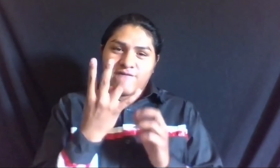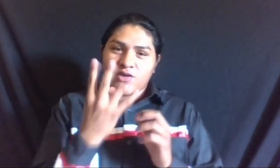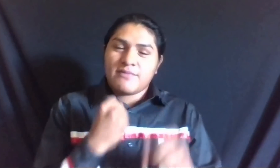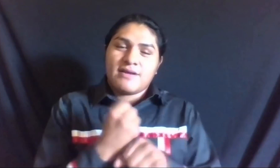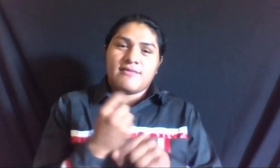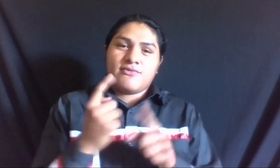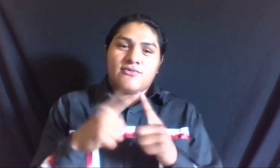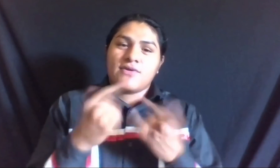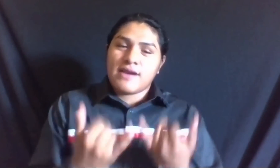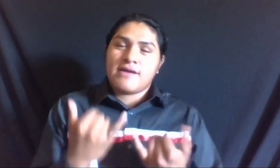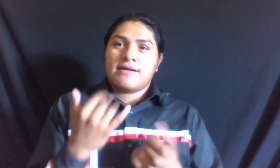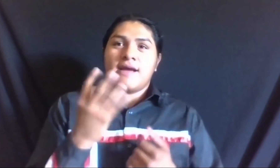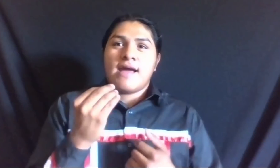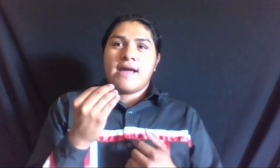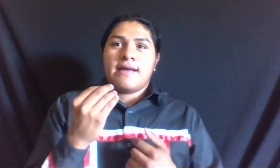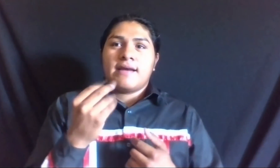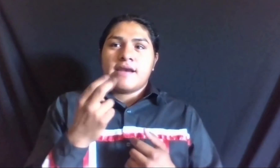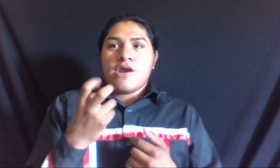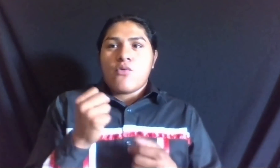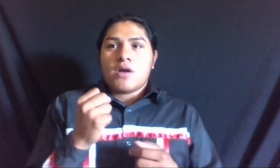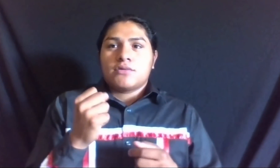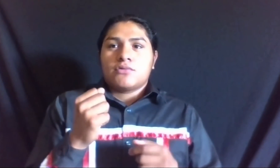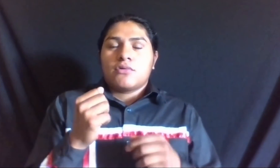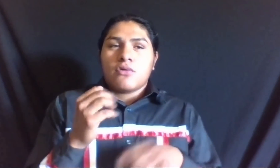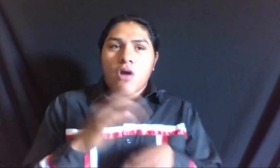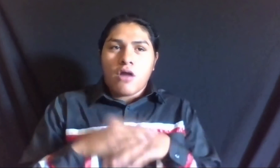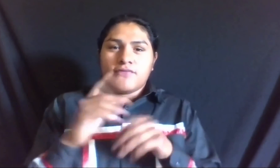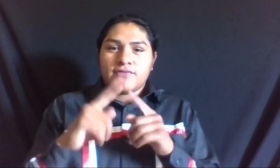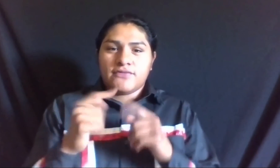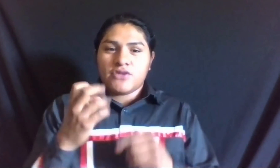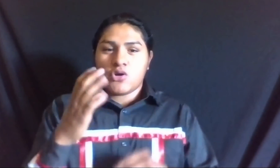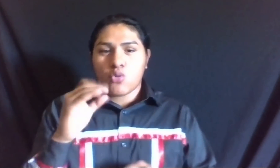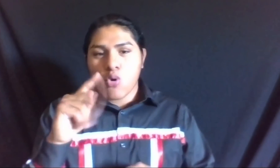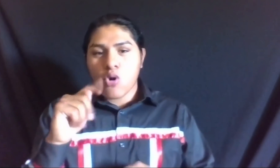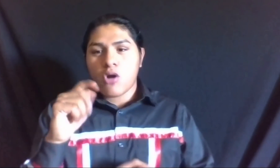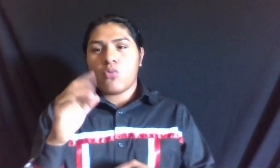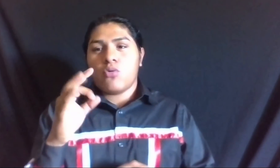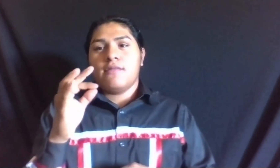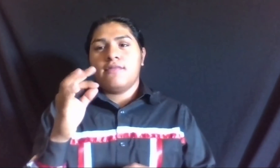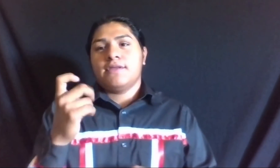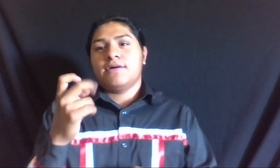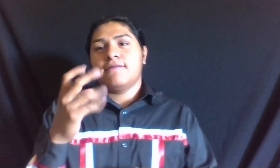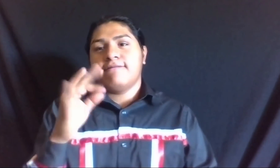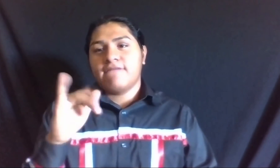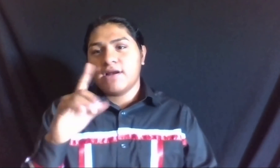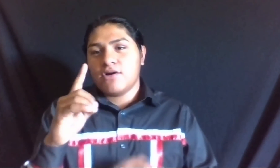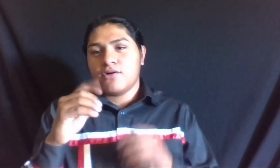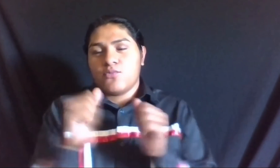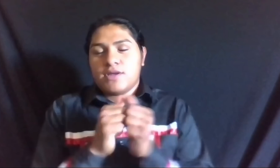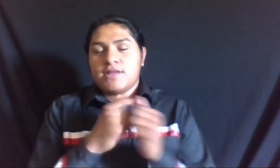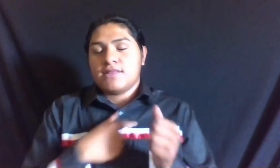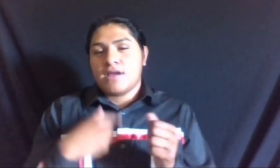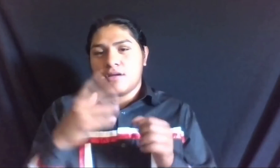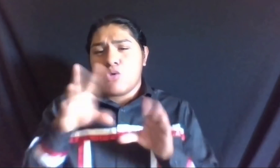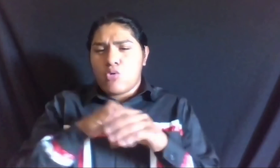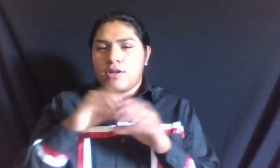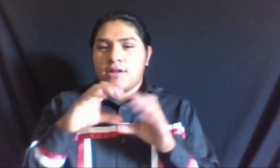WHEN WE WERE ON THE BASKETBALL COURT OR THE FIELD EVEN IN THE CLASSROOM. HE'S TAUGHT ME A LOT AND GAVE ME GOOD INSIGHT